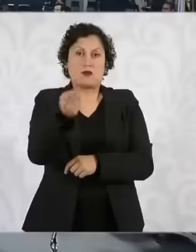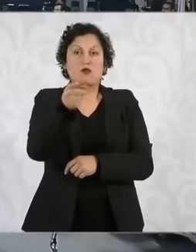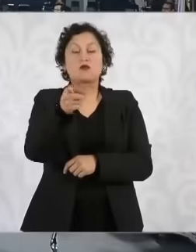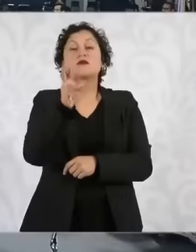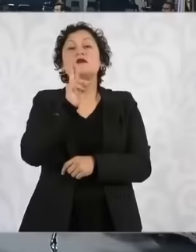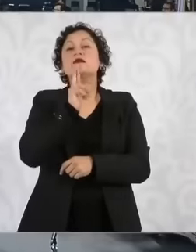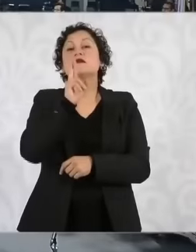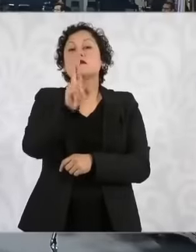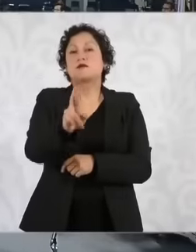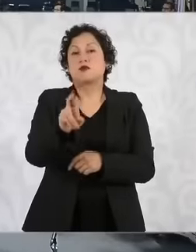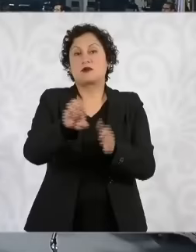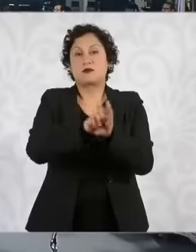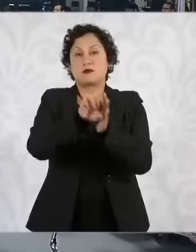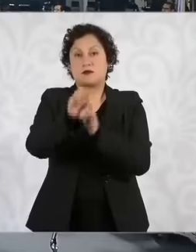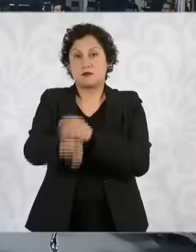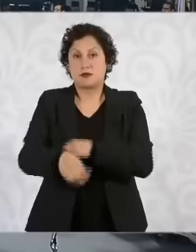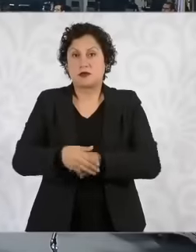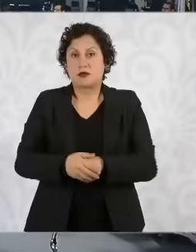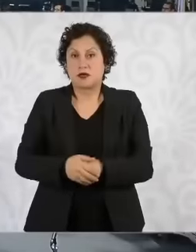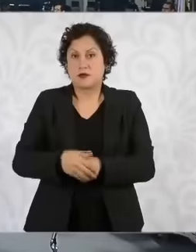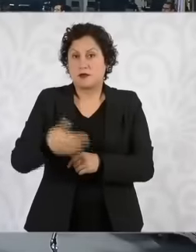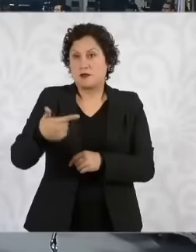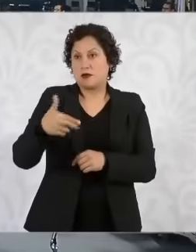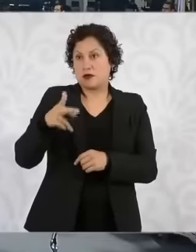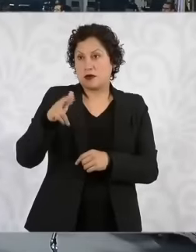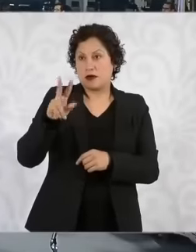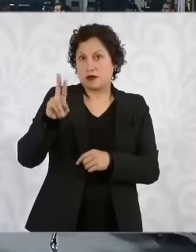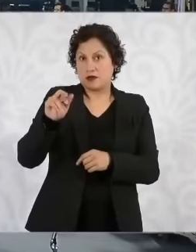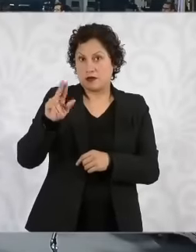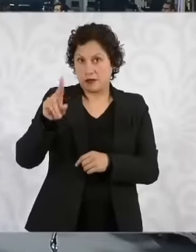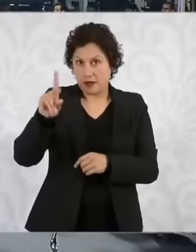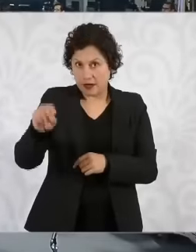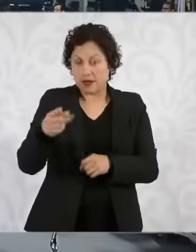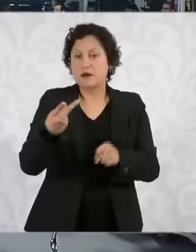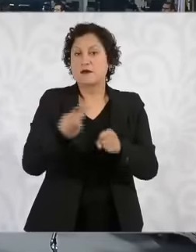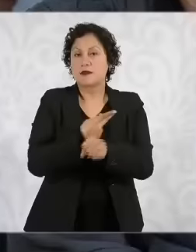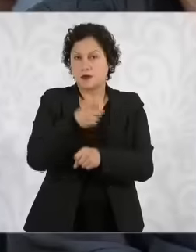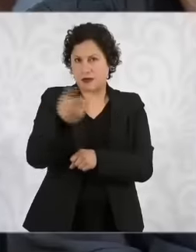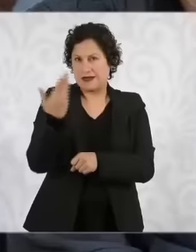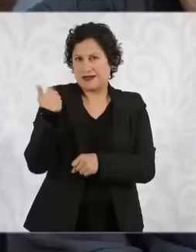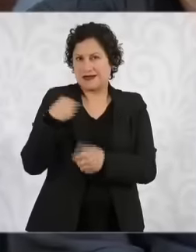that happened in Harvard a moment ago you had mentioned it but what would you respond